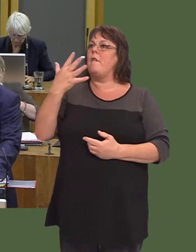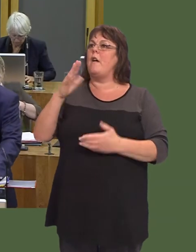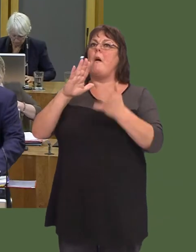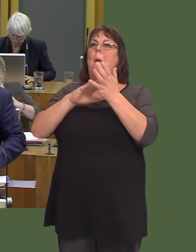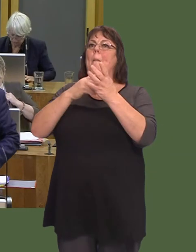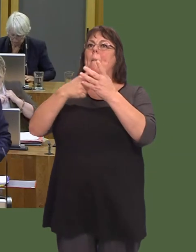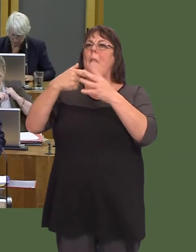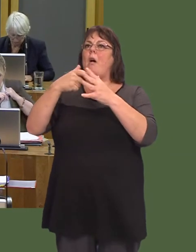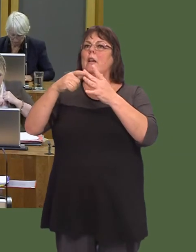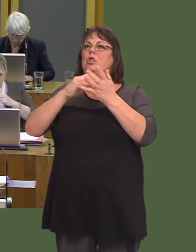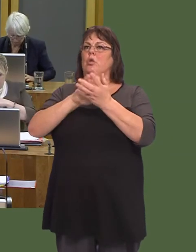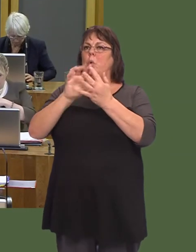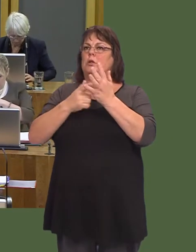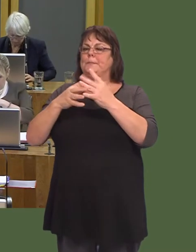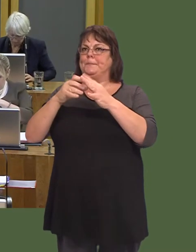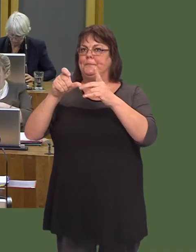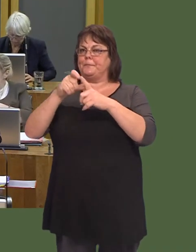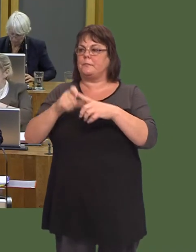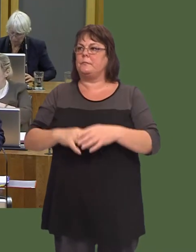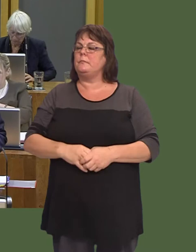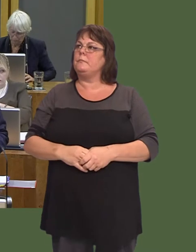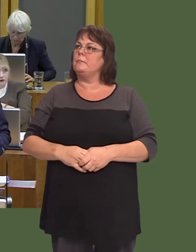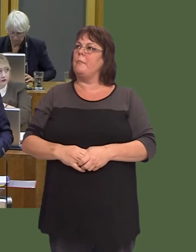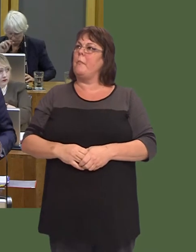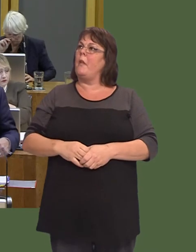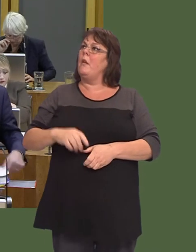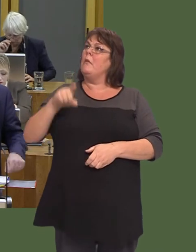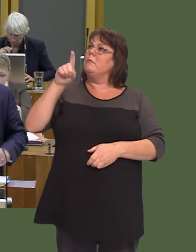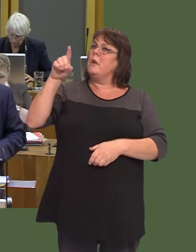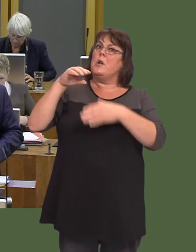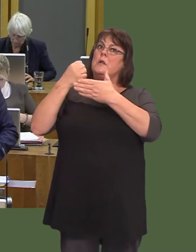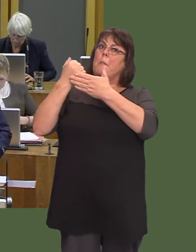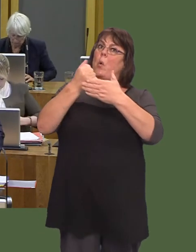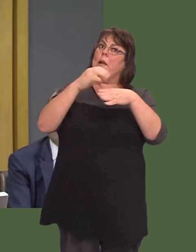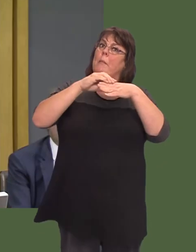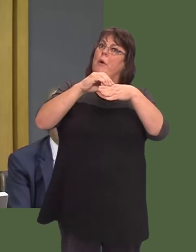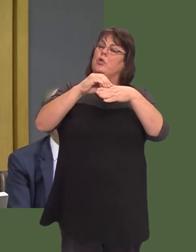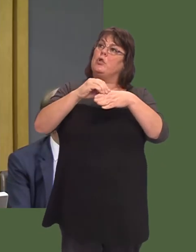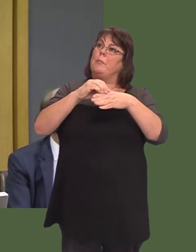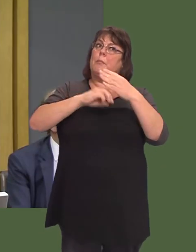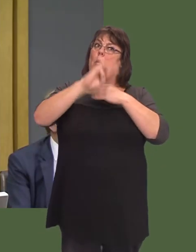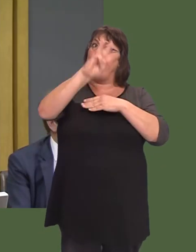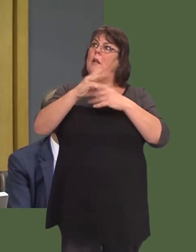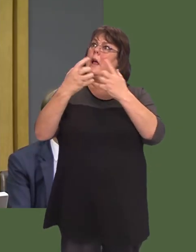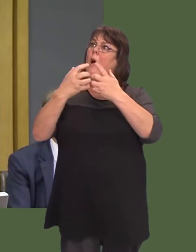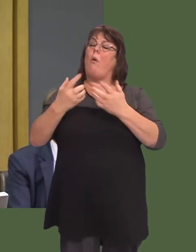Sut y mae Llywodraeth Cymru yn cefnogi prentisiaethau yng Nghymru? (OAQ51057) Carwyn Jones: Well, Iím glad that the Member